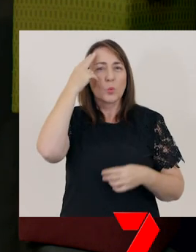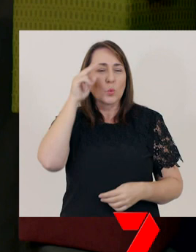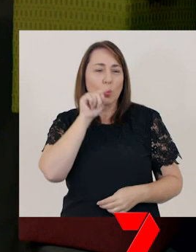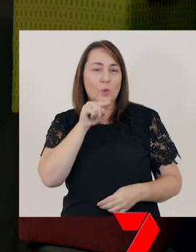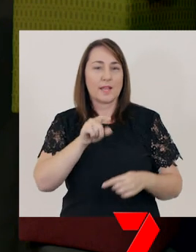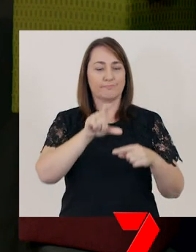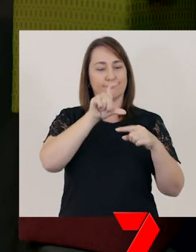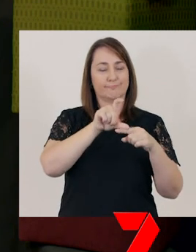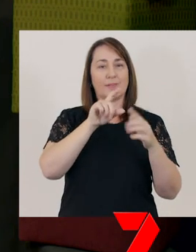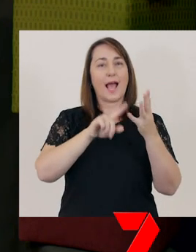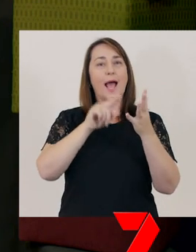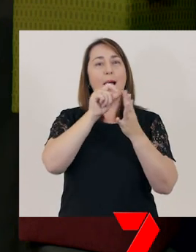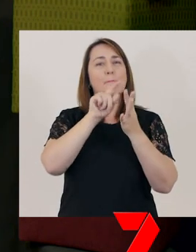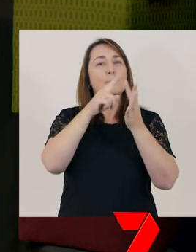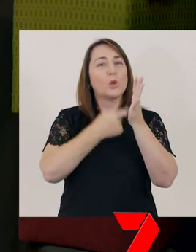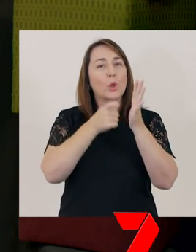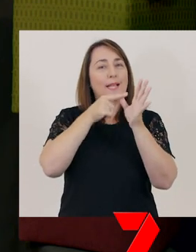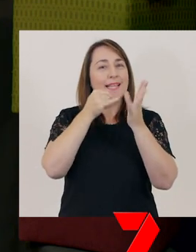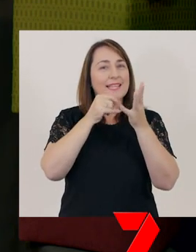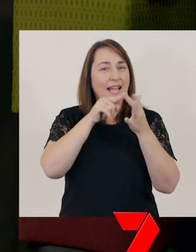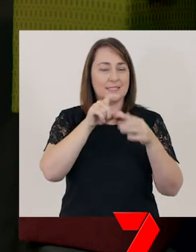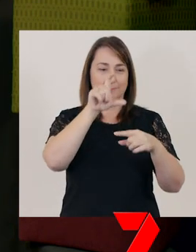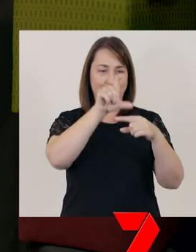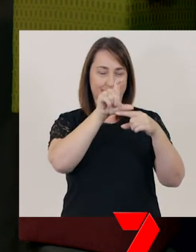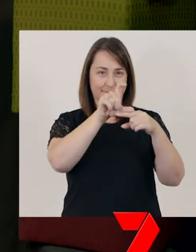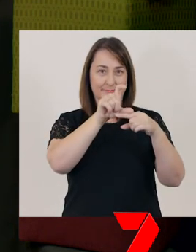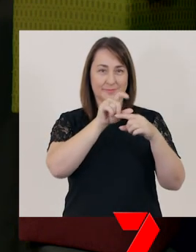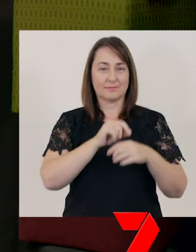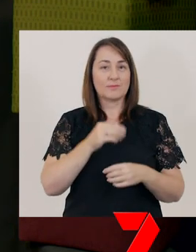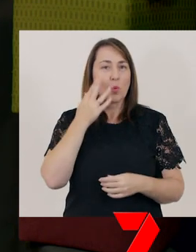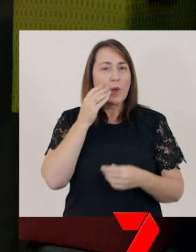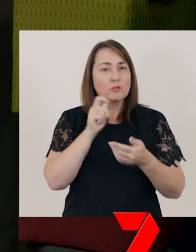Capital letters are used for names of people and special places.